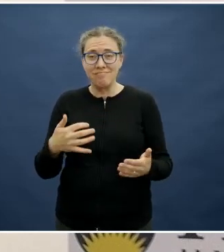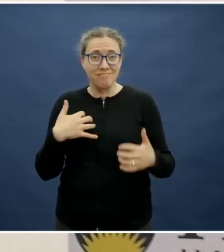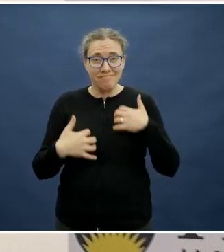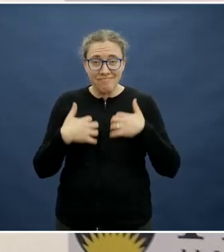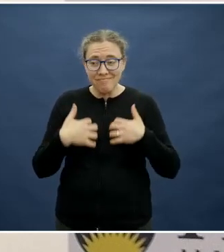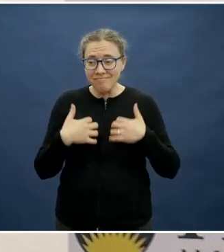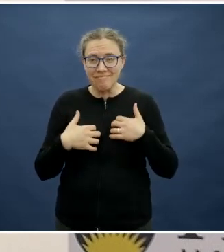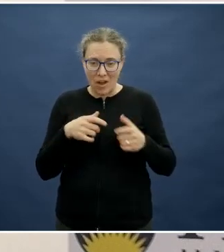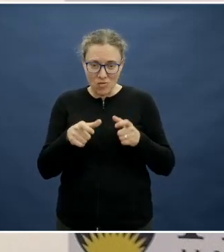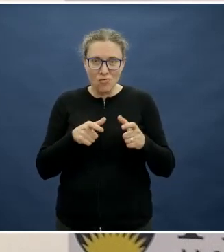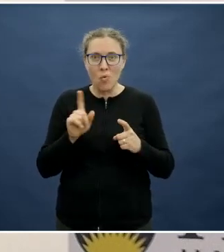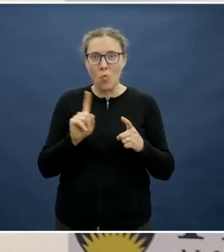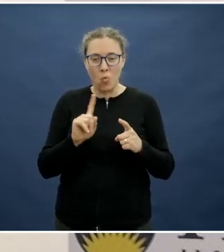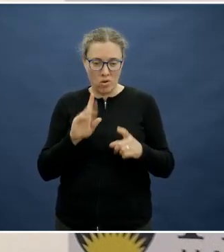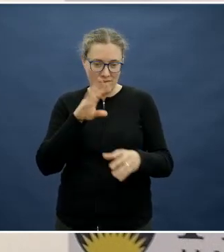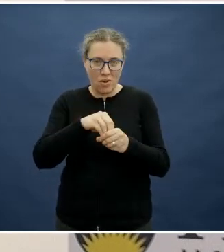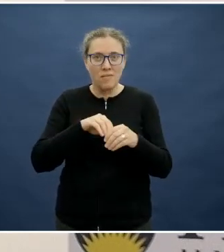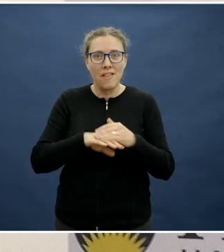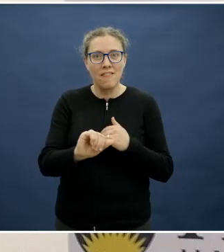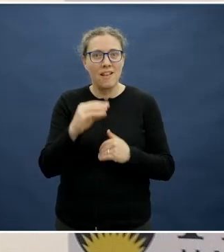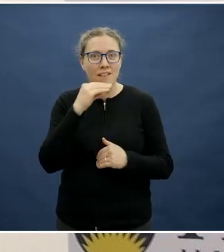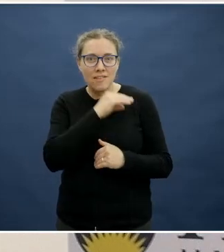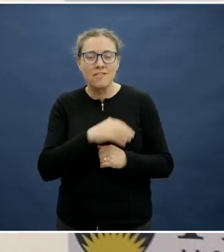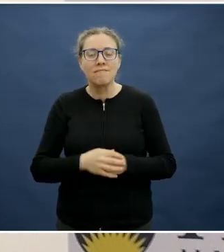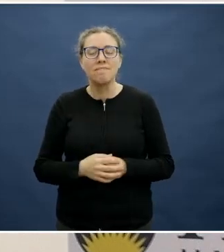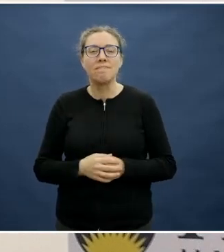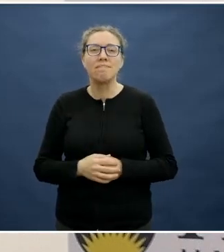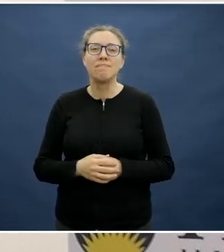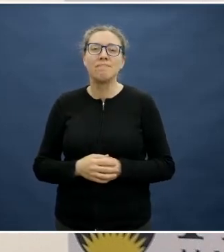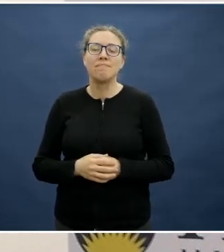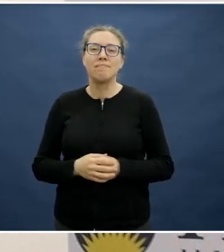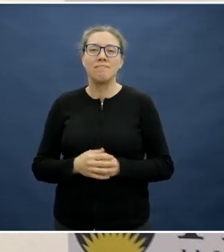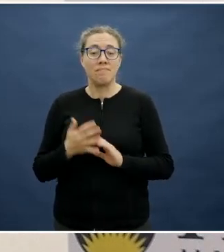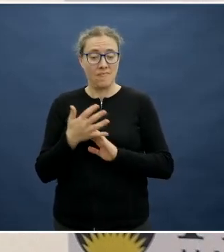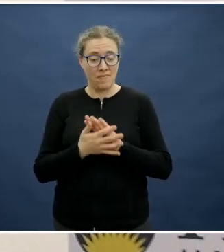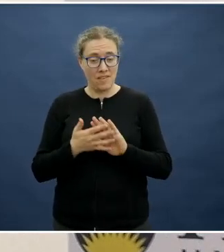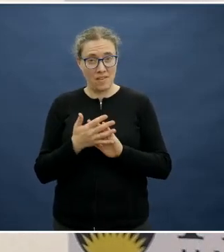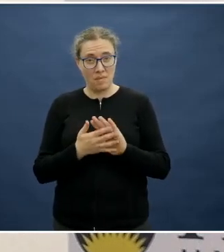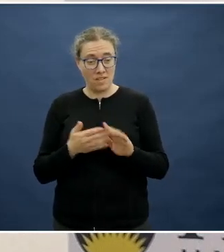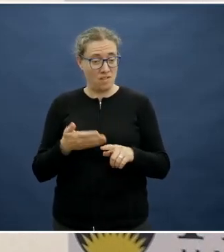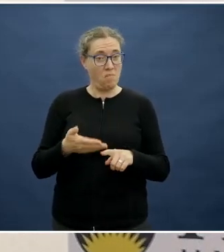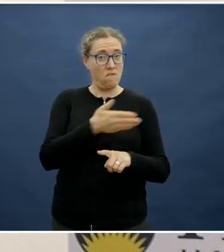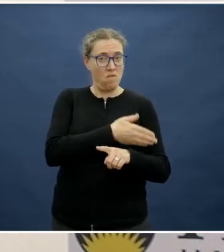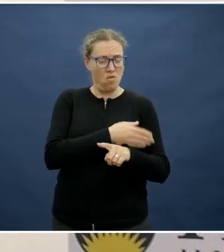I think getting them involved earlier in those just setting up and the nice thing about today's